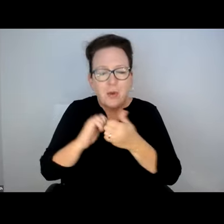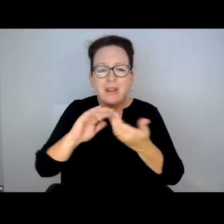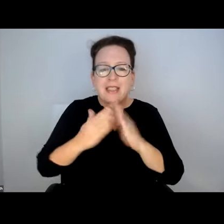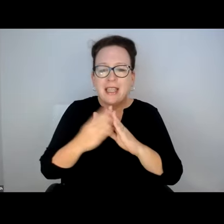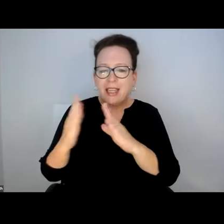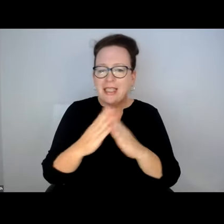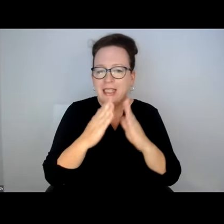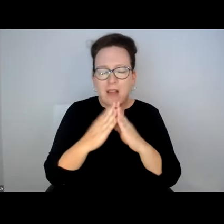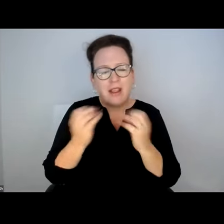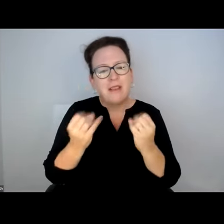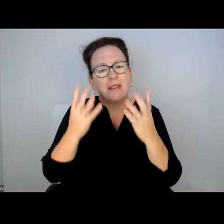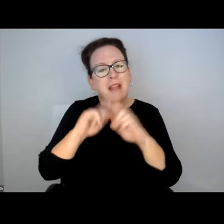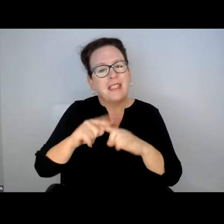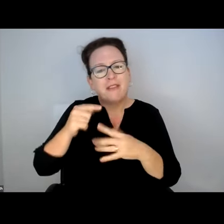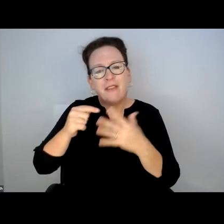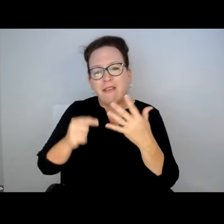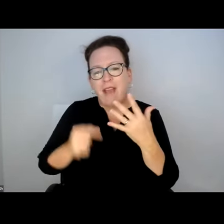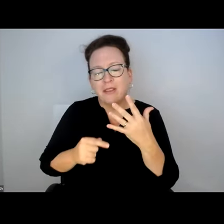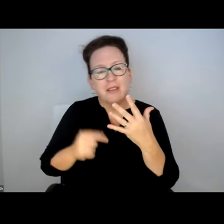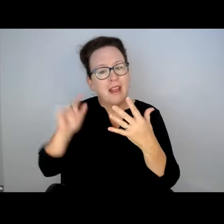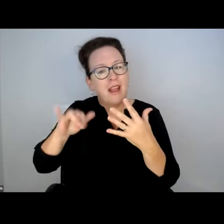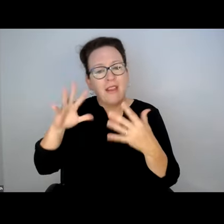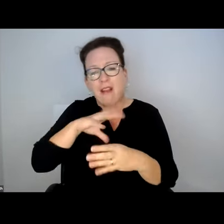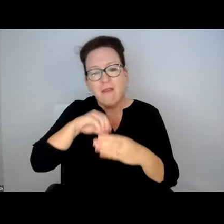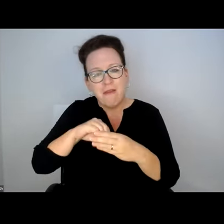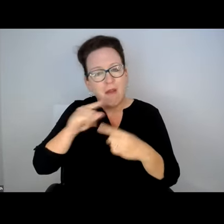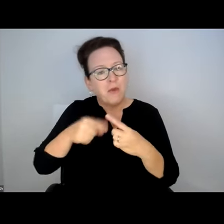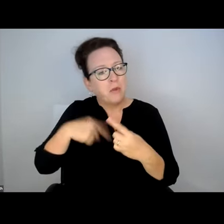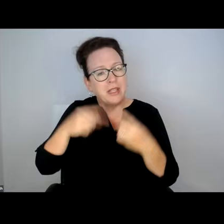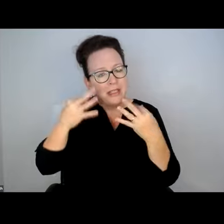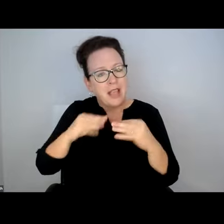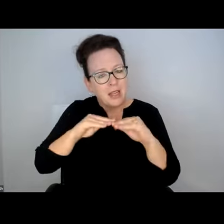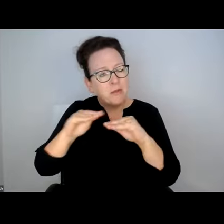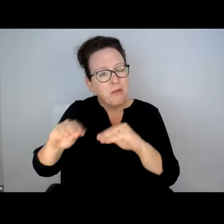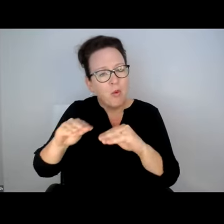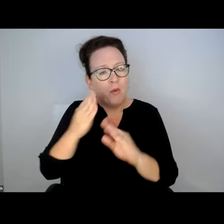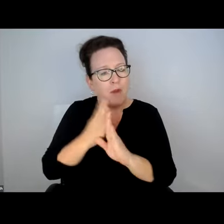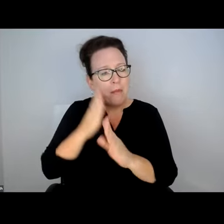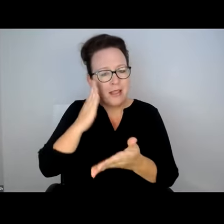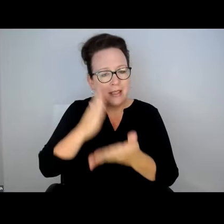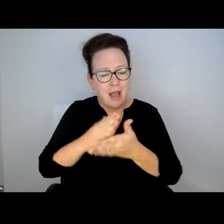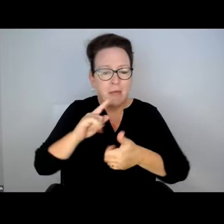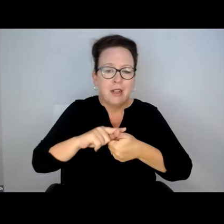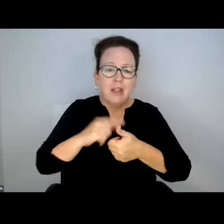TO GET BETTER AT COLLABORATION WITH CITIES AND TOWNS. THERE'S A SUITE OF FACTORS